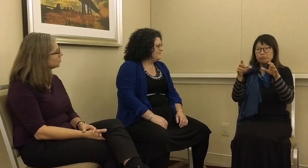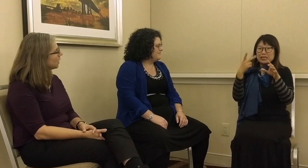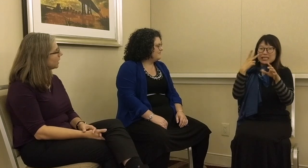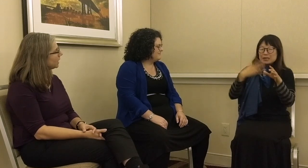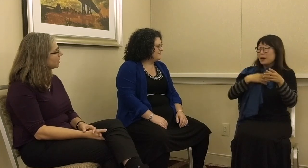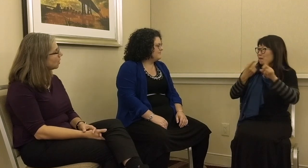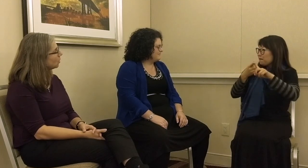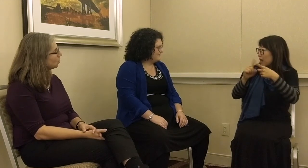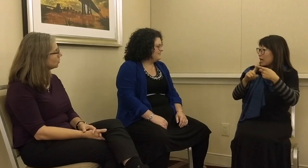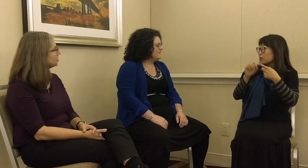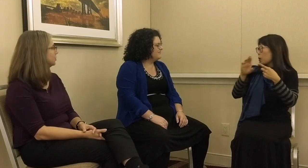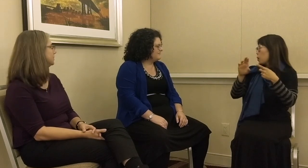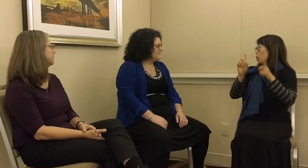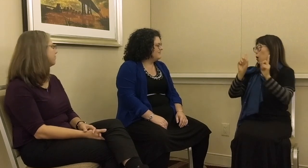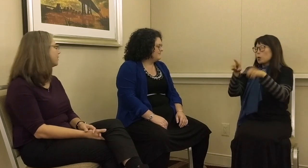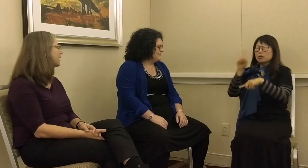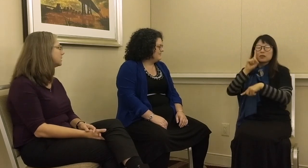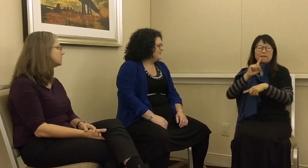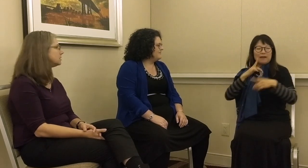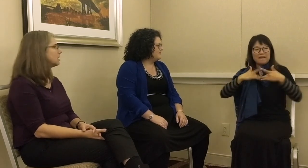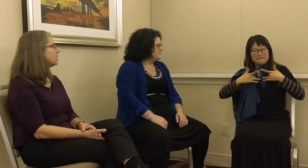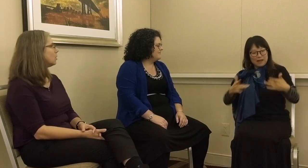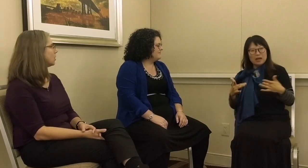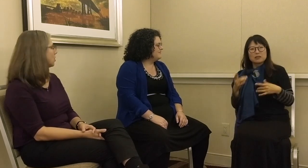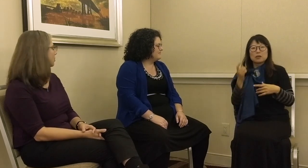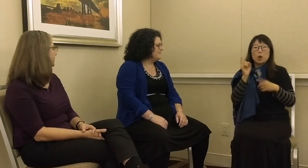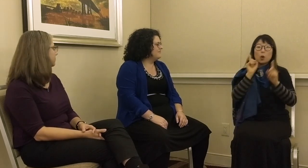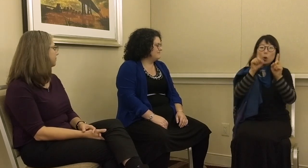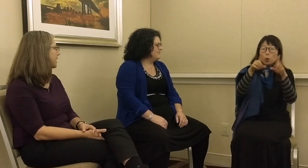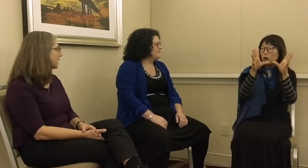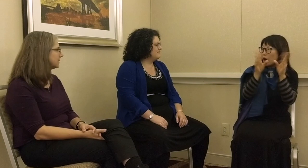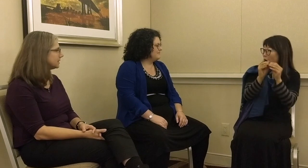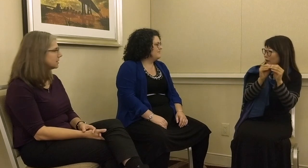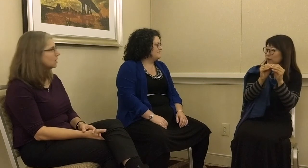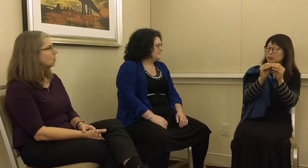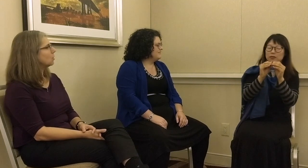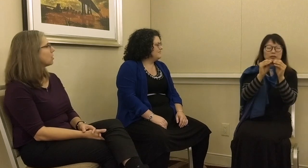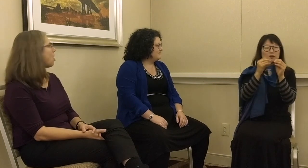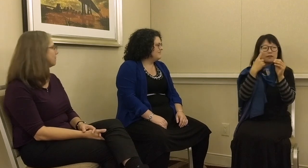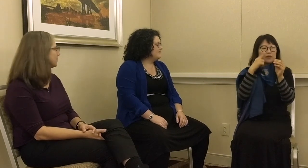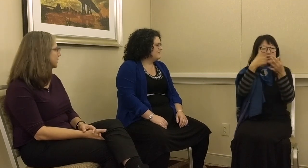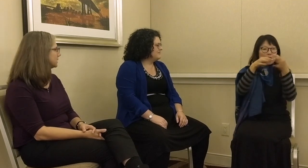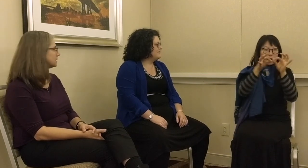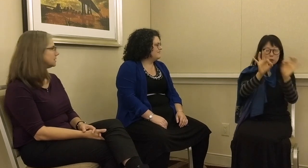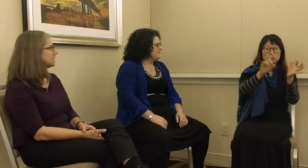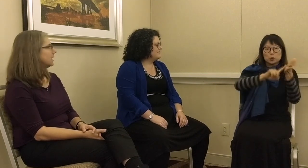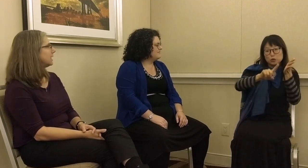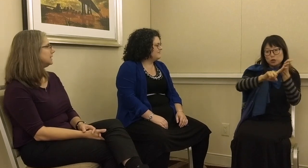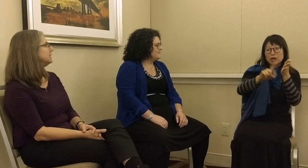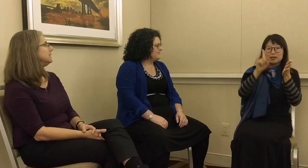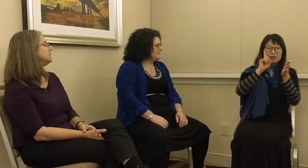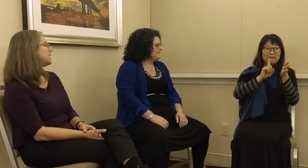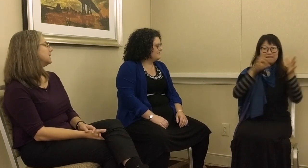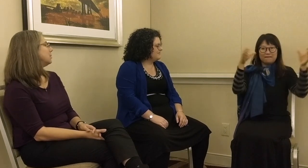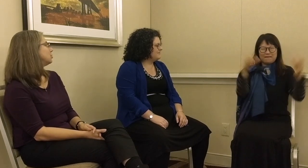when I go to see my friends, or go to a deaf event or a conference, and I see sign language